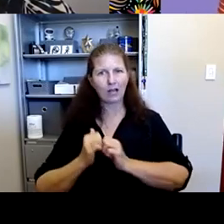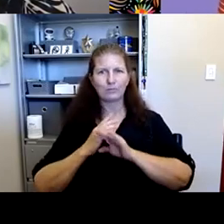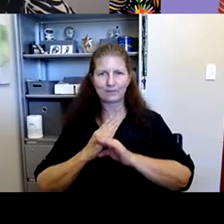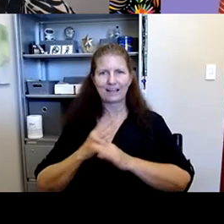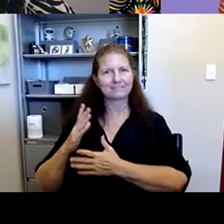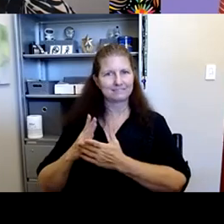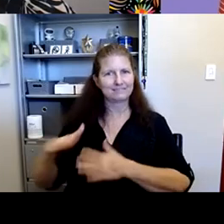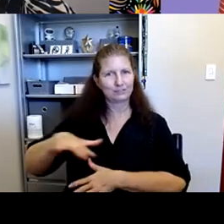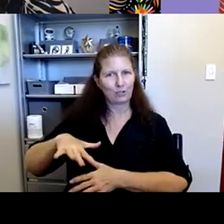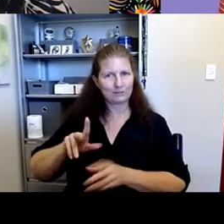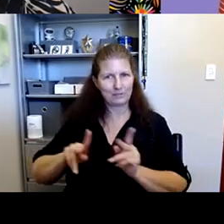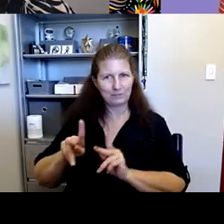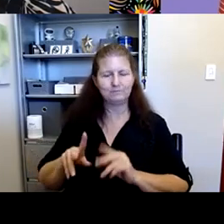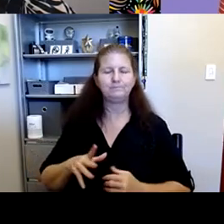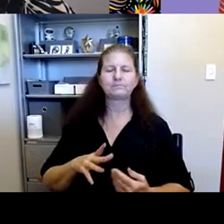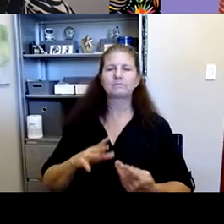Tobias Smith: Um! Also the uh!